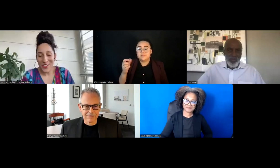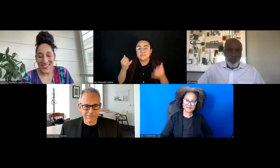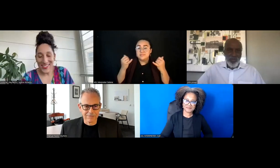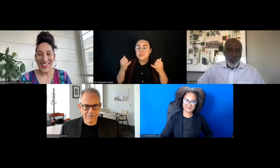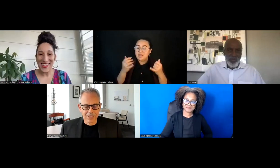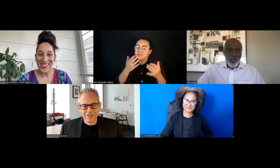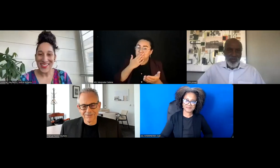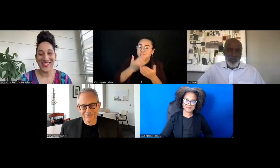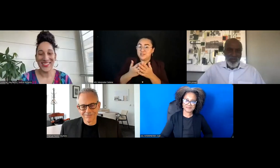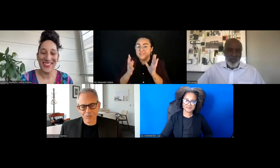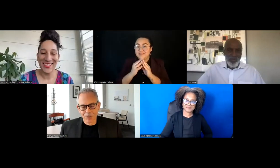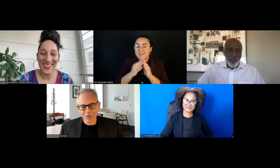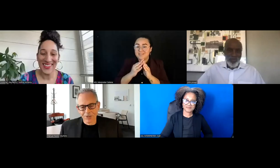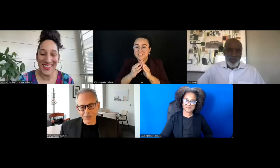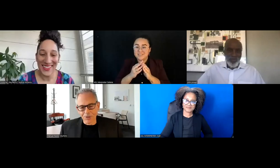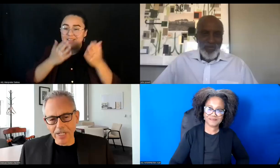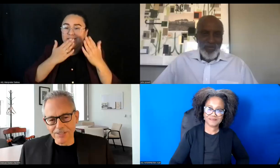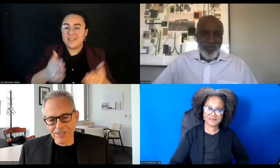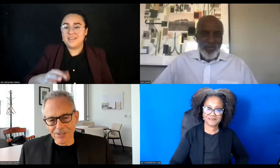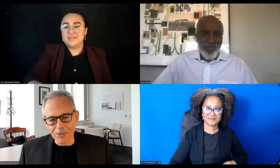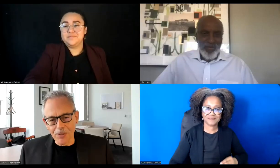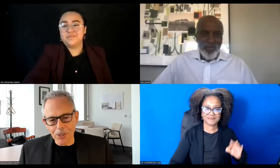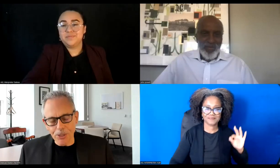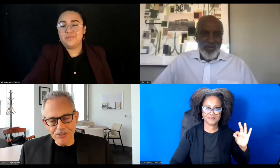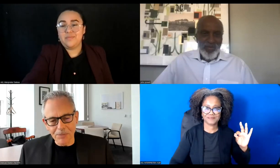Thank you. Great. Good to be with you. It's going to be a great forum conversation.